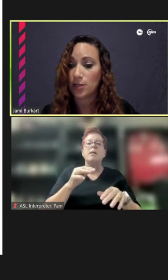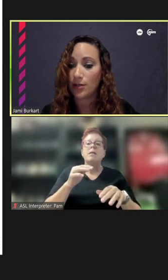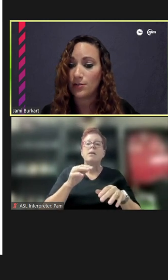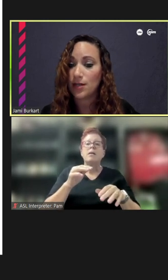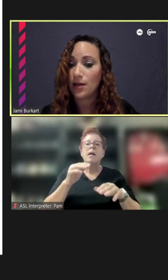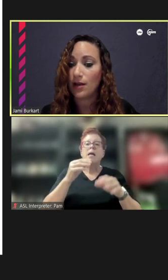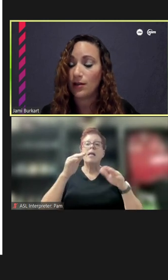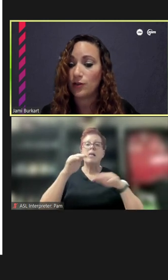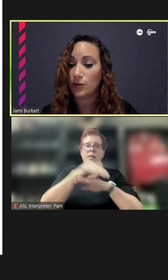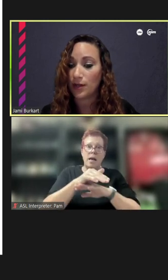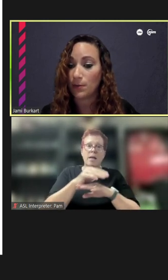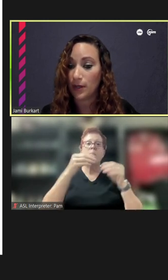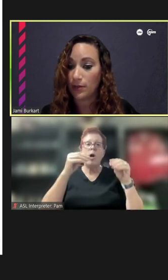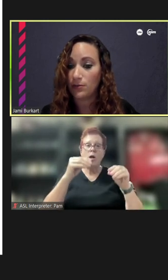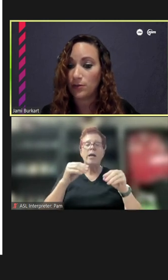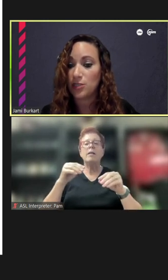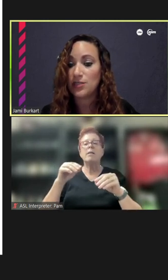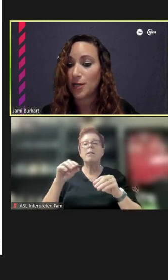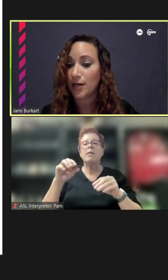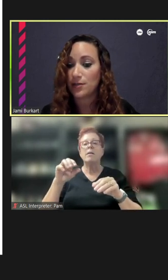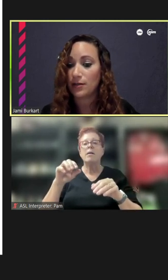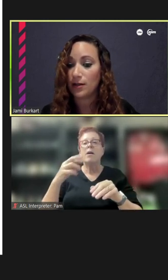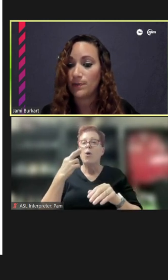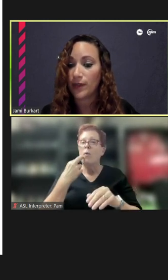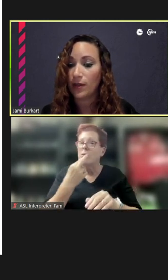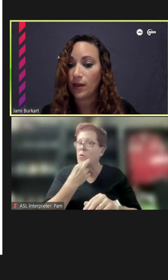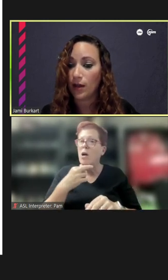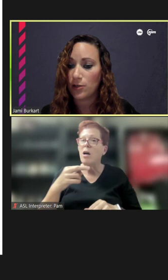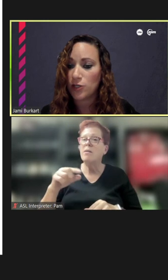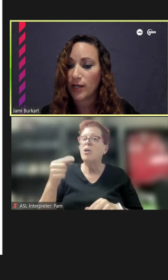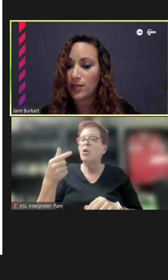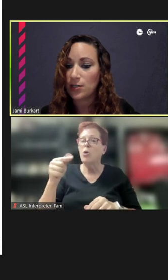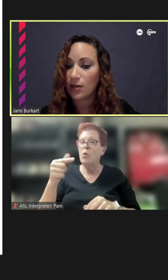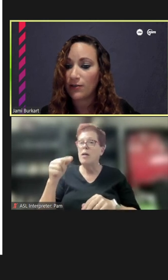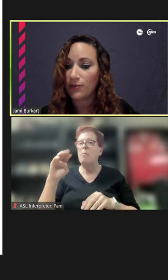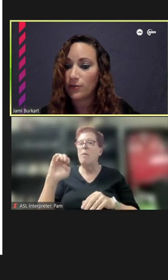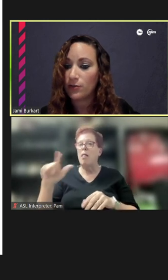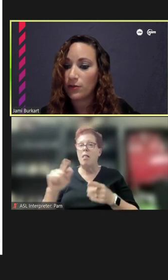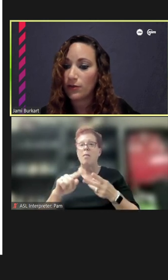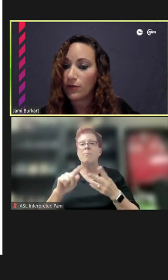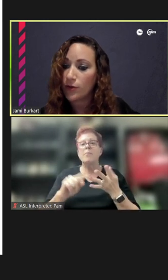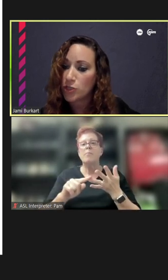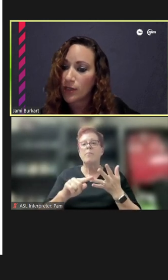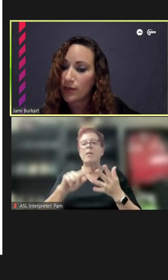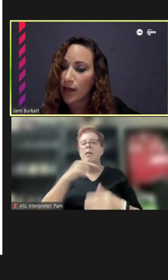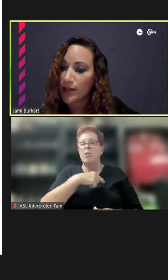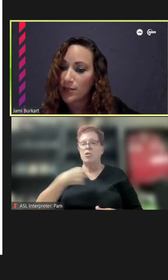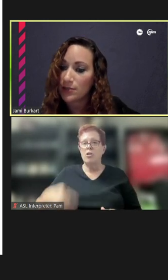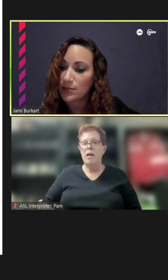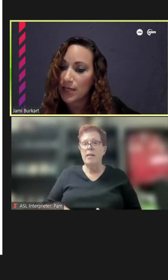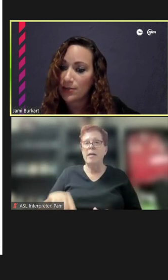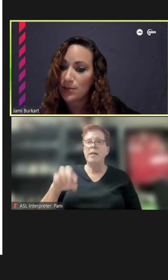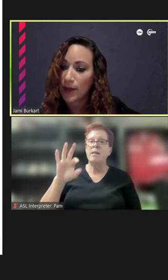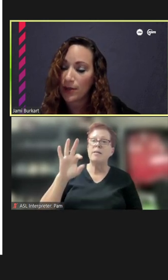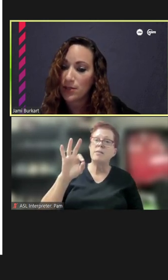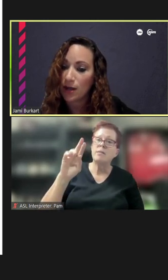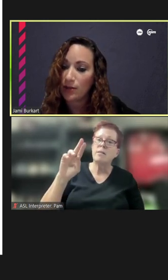restaurant. Green Mill, which is a jazz club -- Chinese kung fu Foshan lion dance mascot,